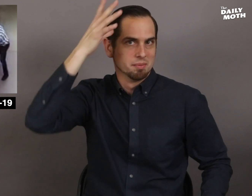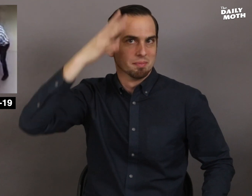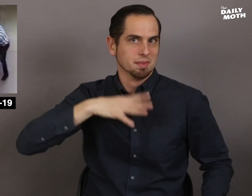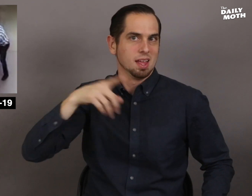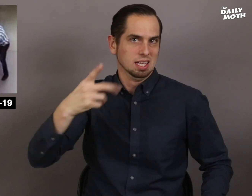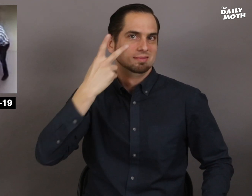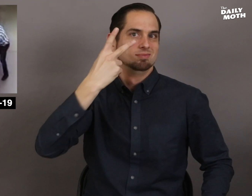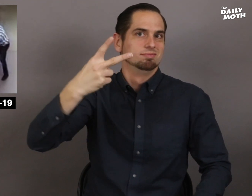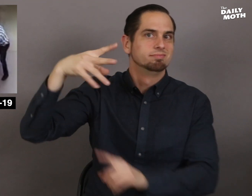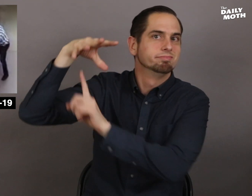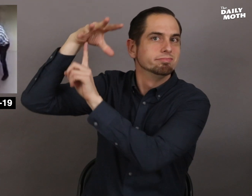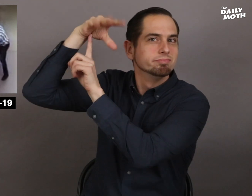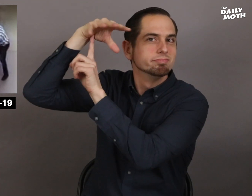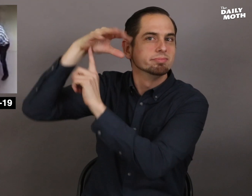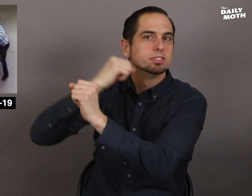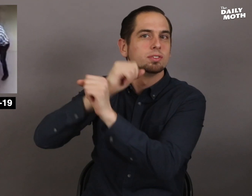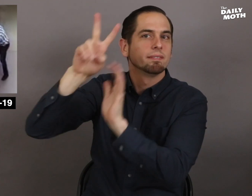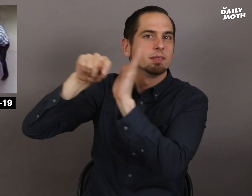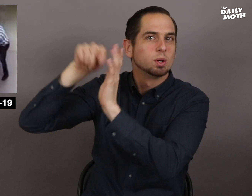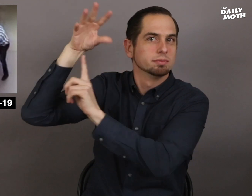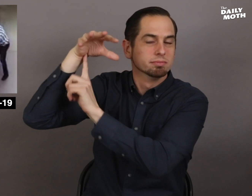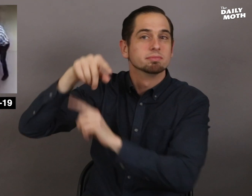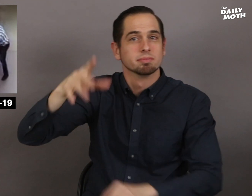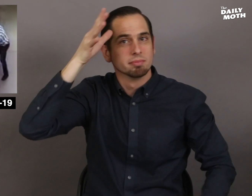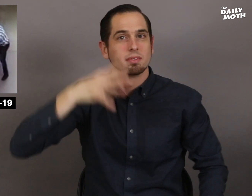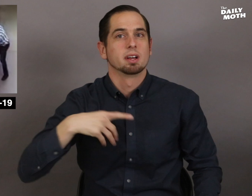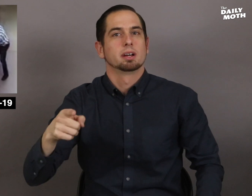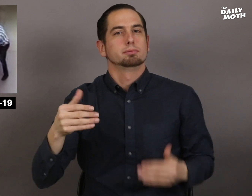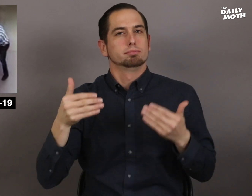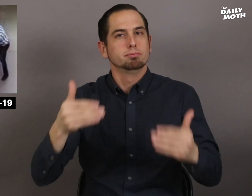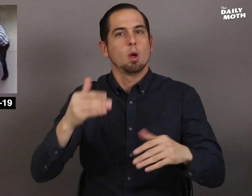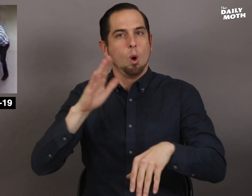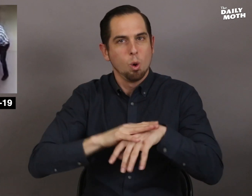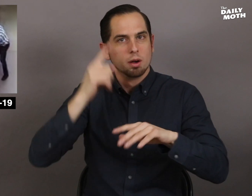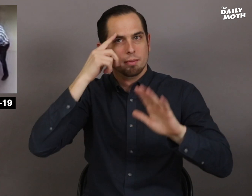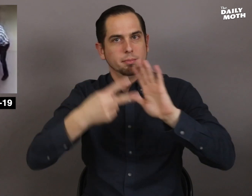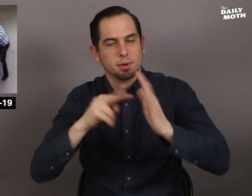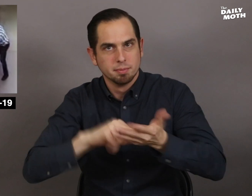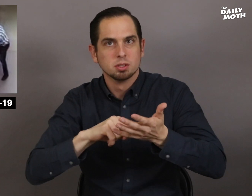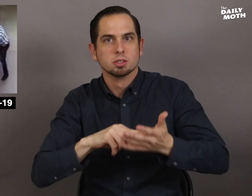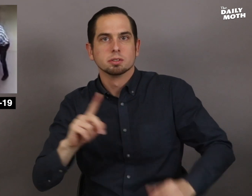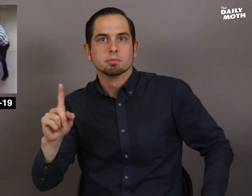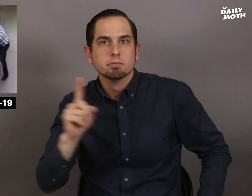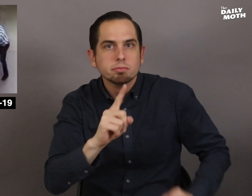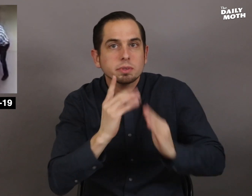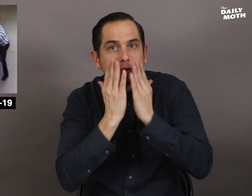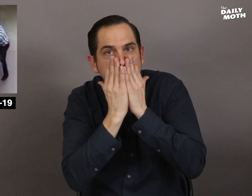a man was caught on surveillance video purposefully